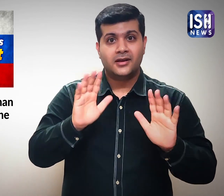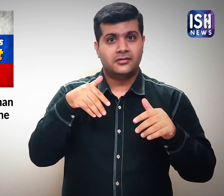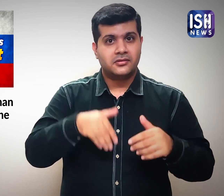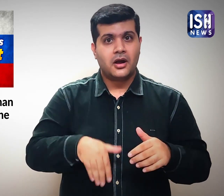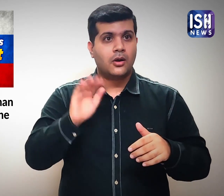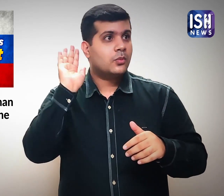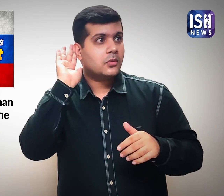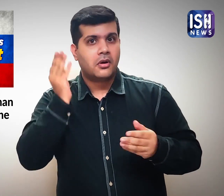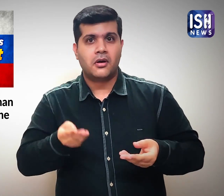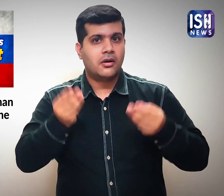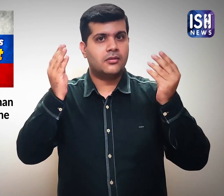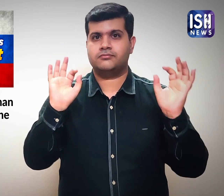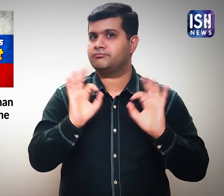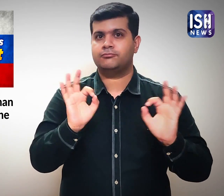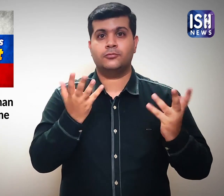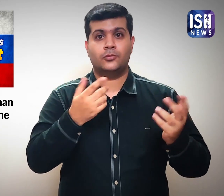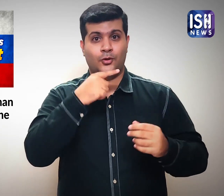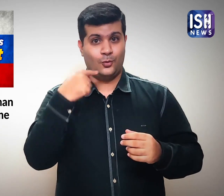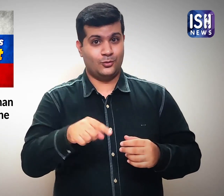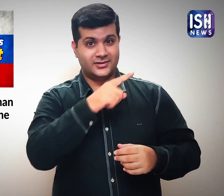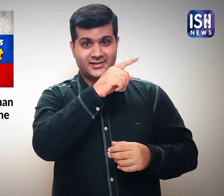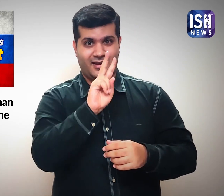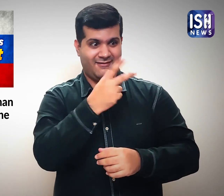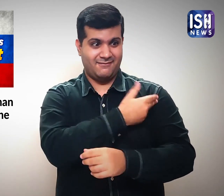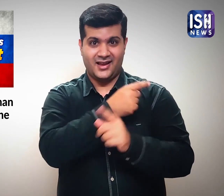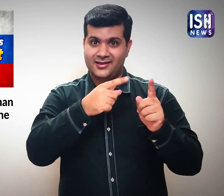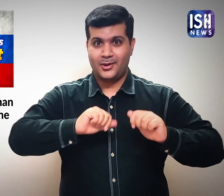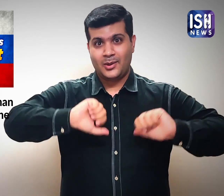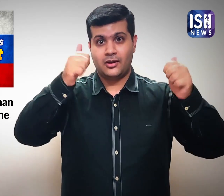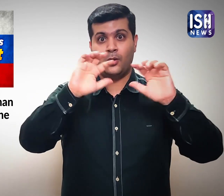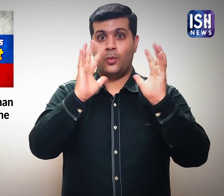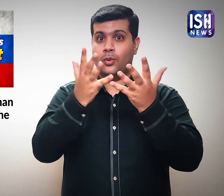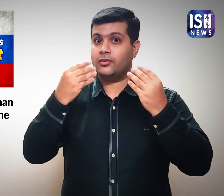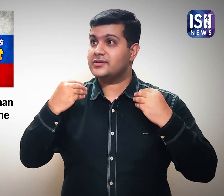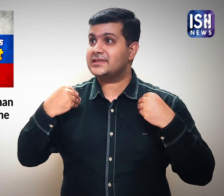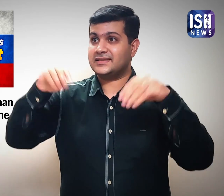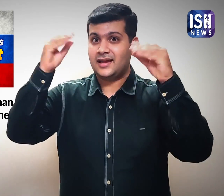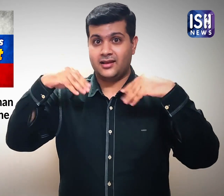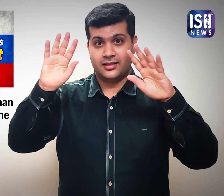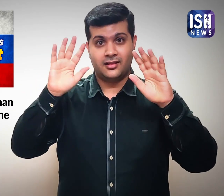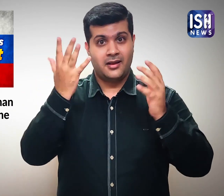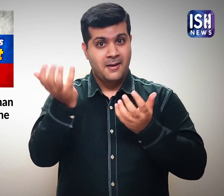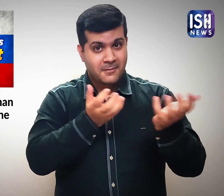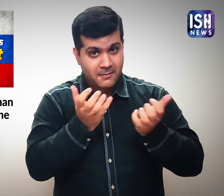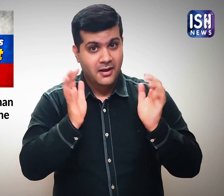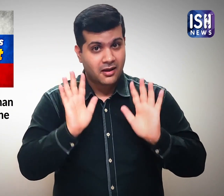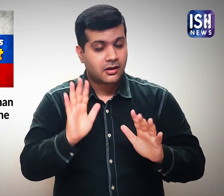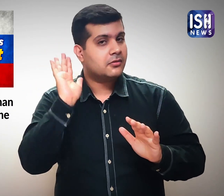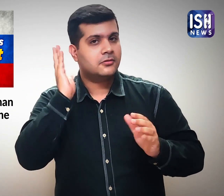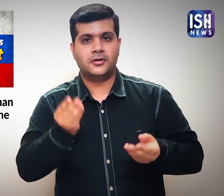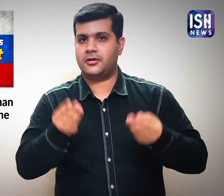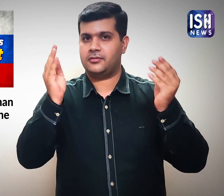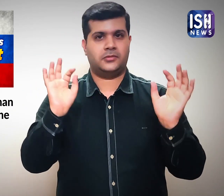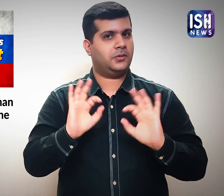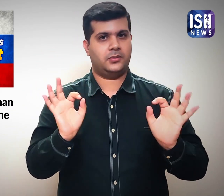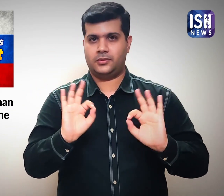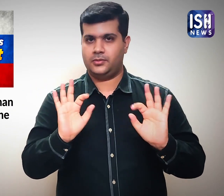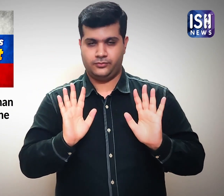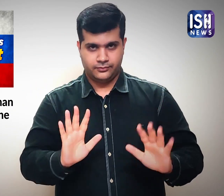However there was no further information on when the vaccine would be sold to the public.